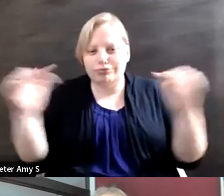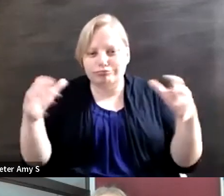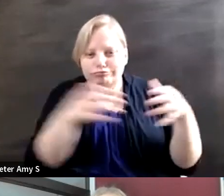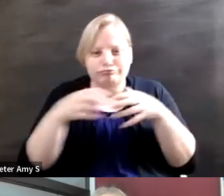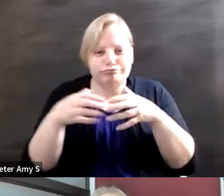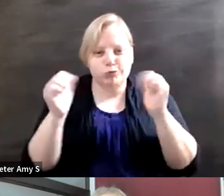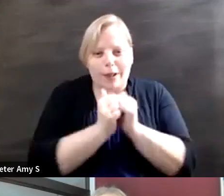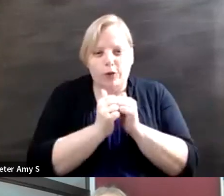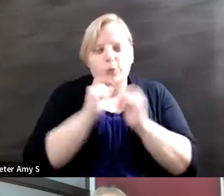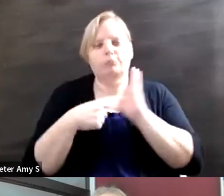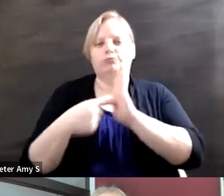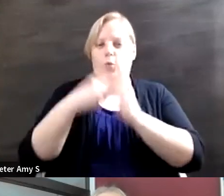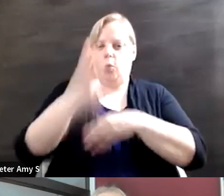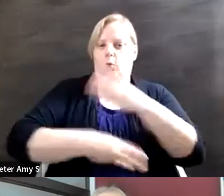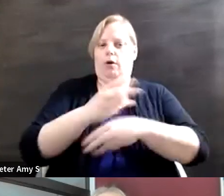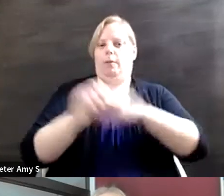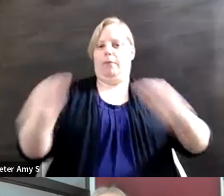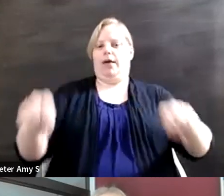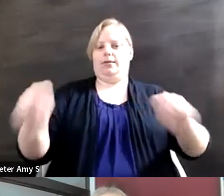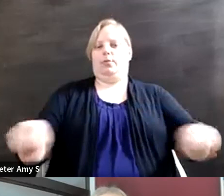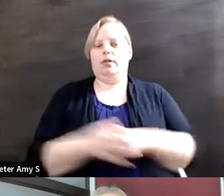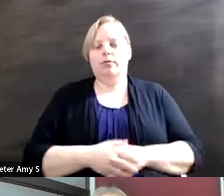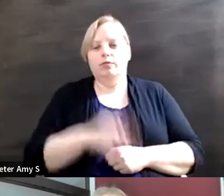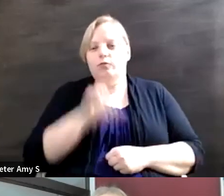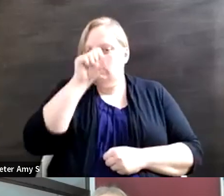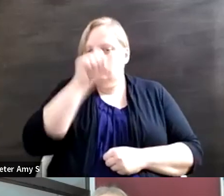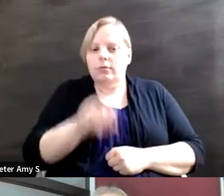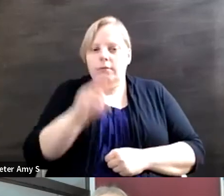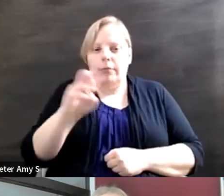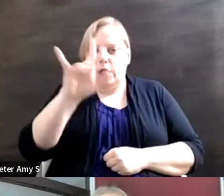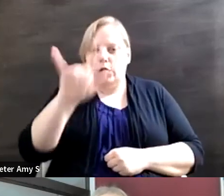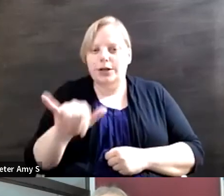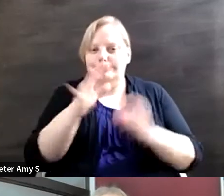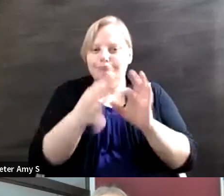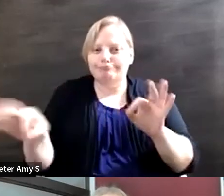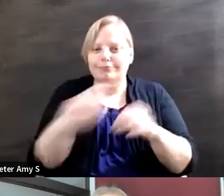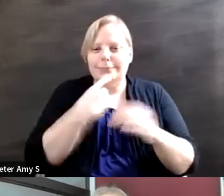world of what is possible. I love really Mallory's statement of equal access to the human experience.